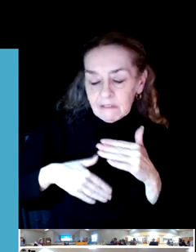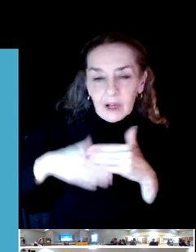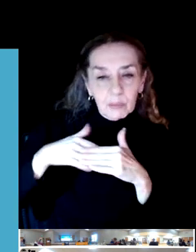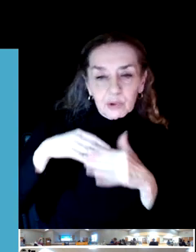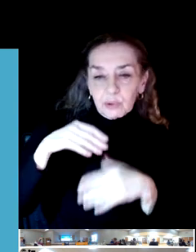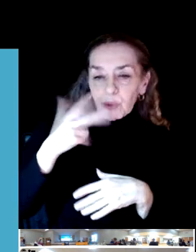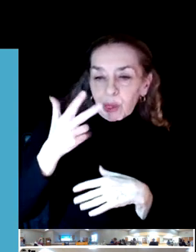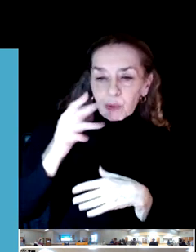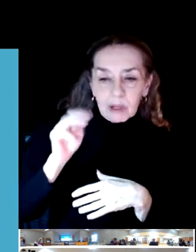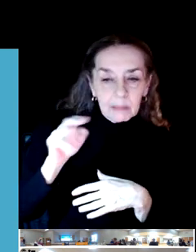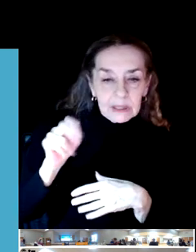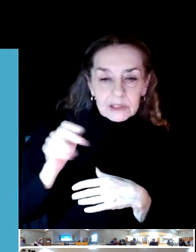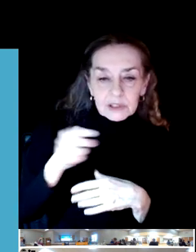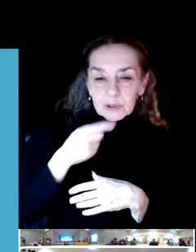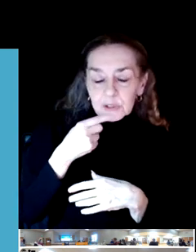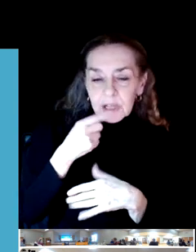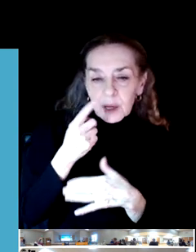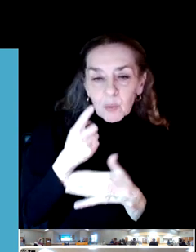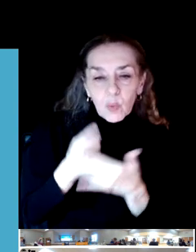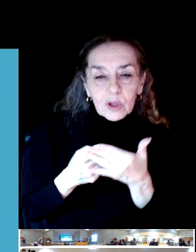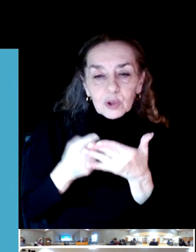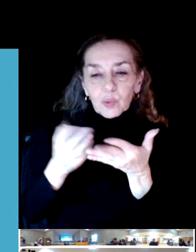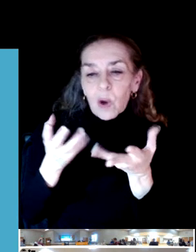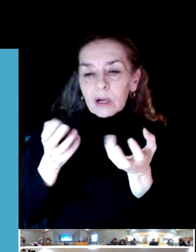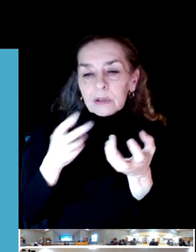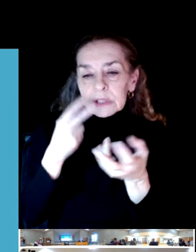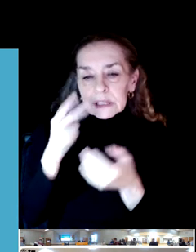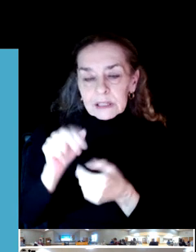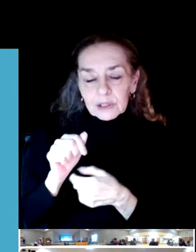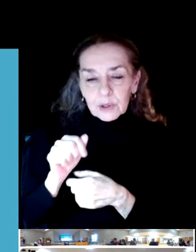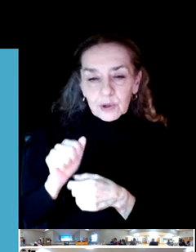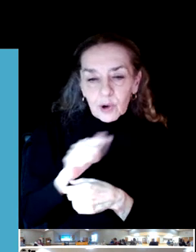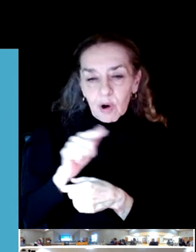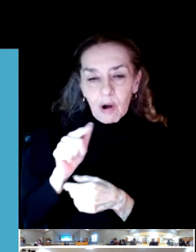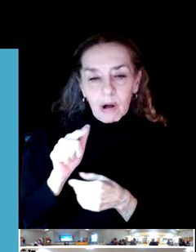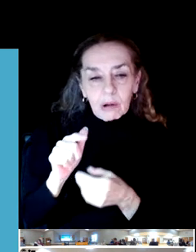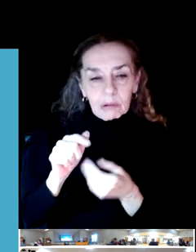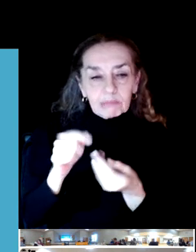So you're all more than welcome to provide opportunities there as well.